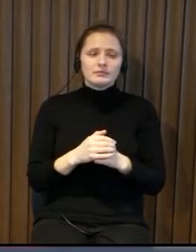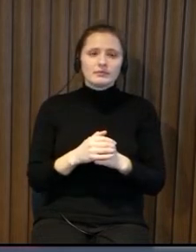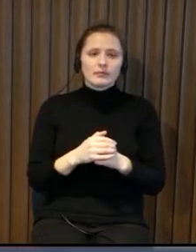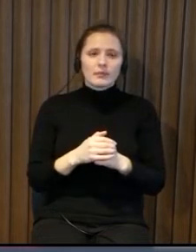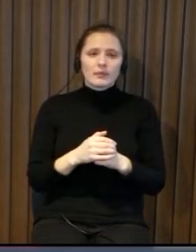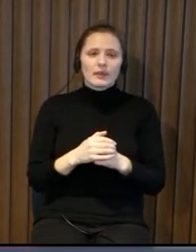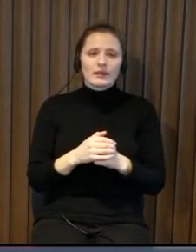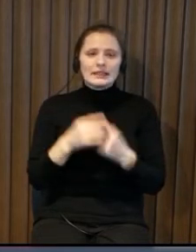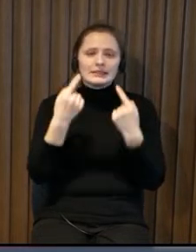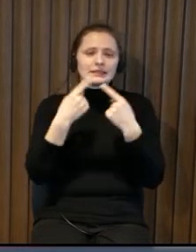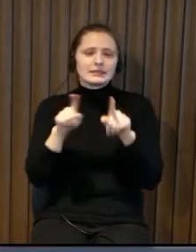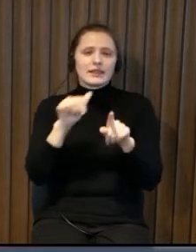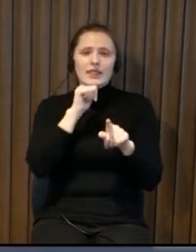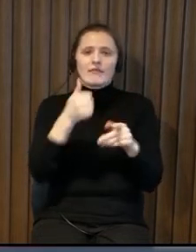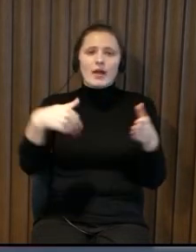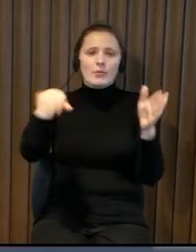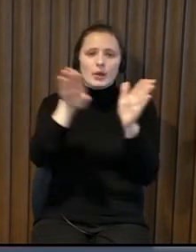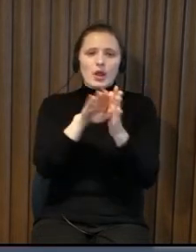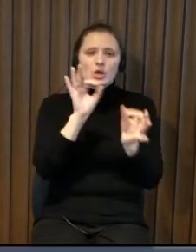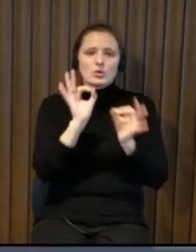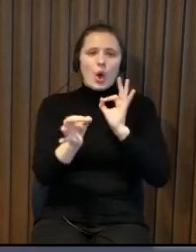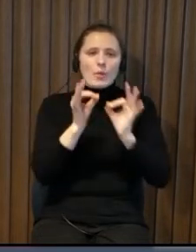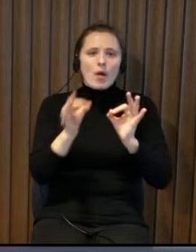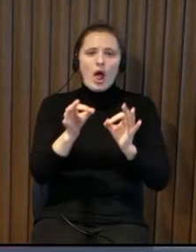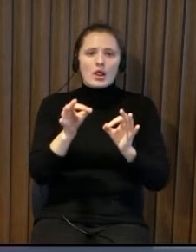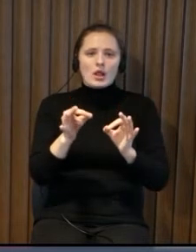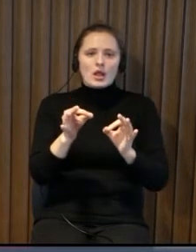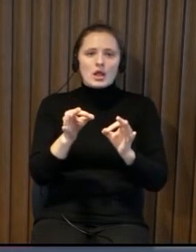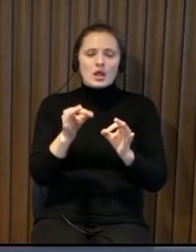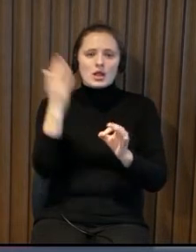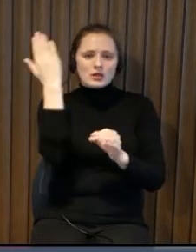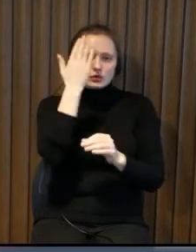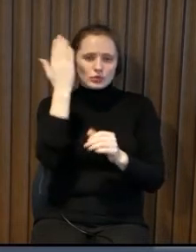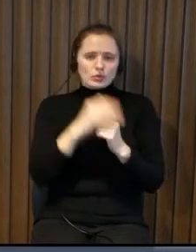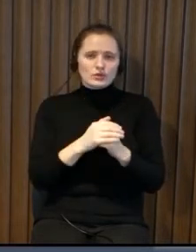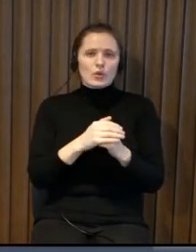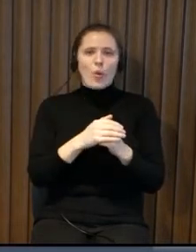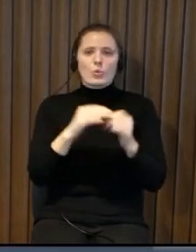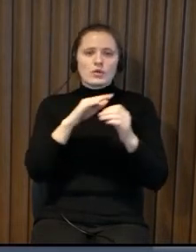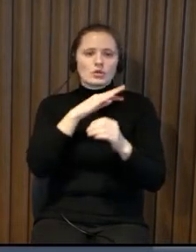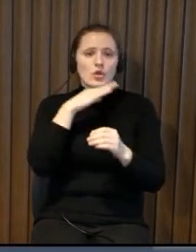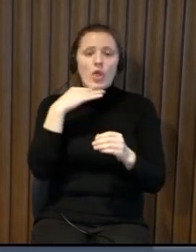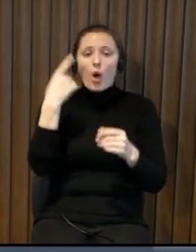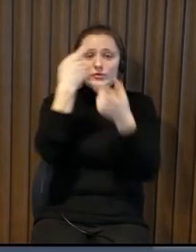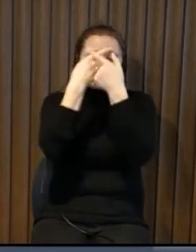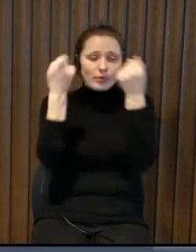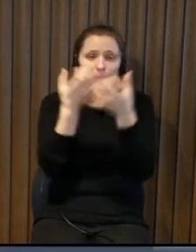near sightness can they see what's written on on the blackboard or whiteboard otherwise you cannot